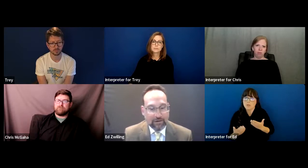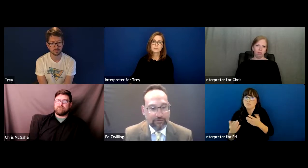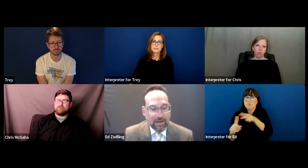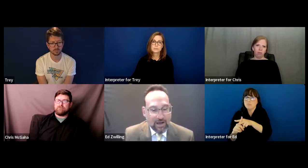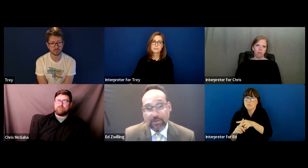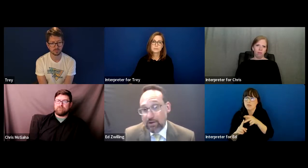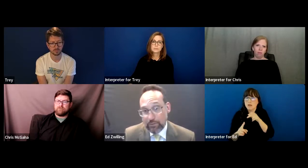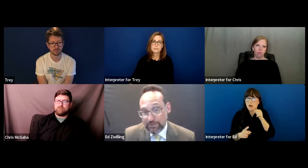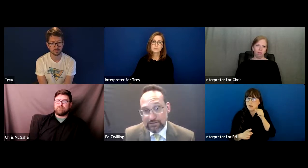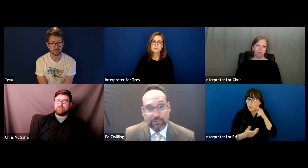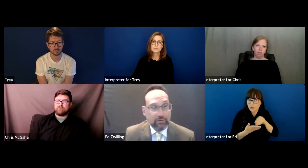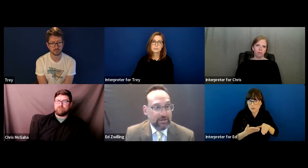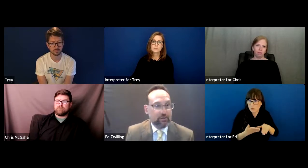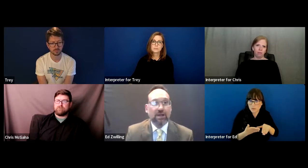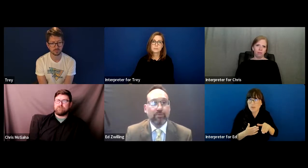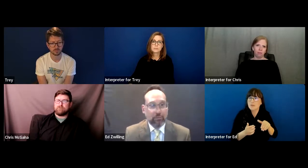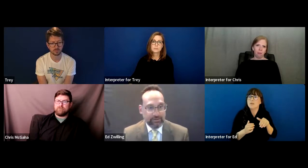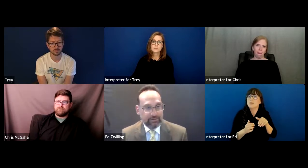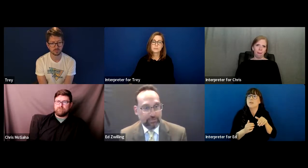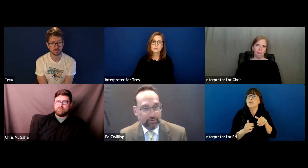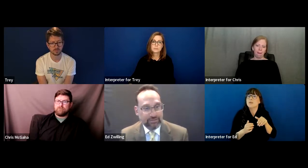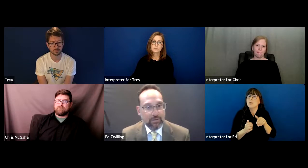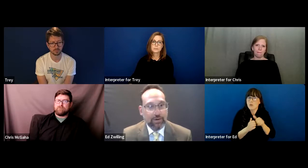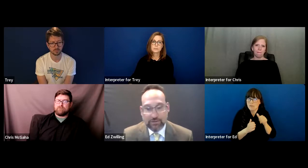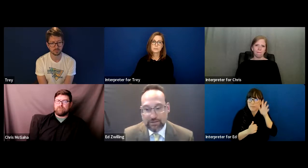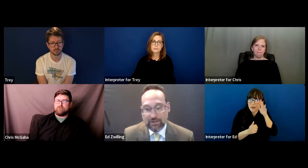of a parent with a disability, a grandparent with a disability, somebody who's going to